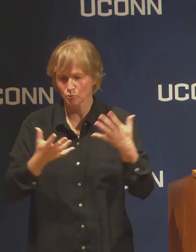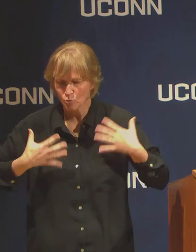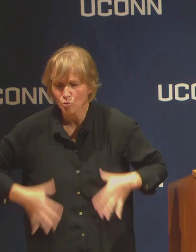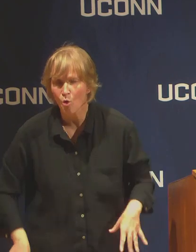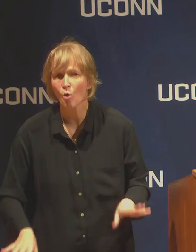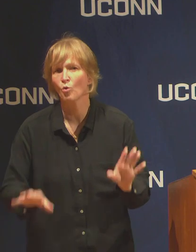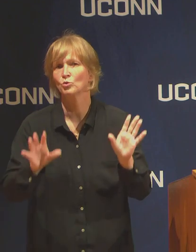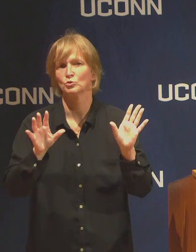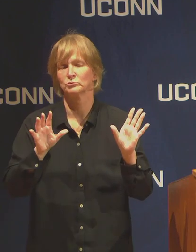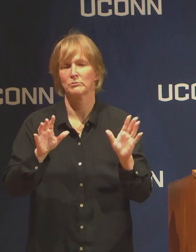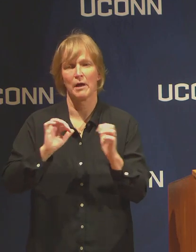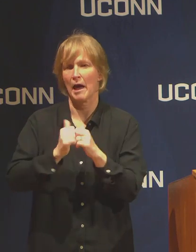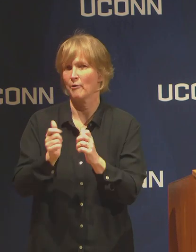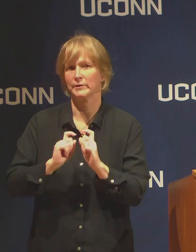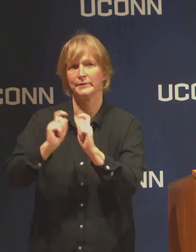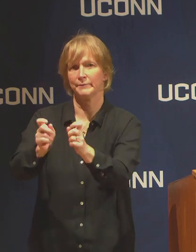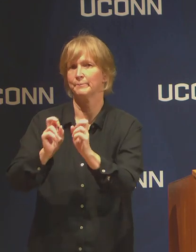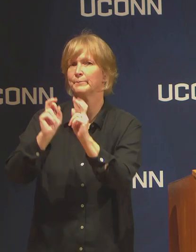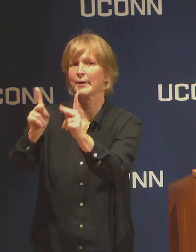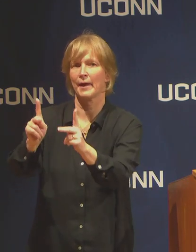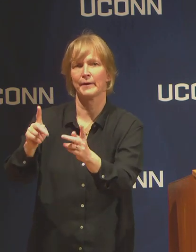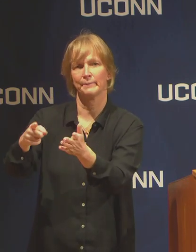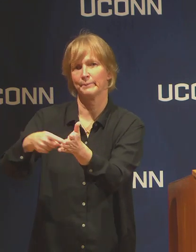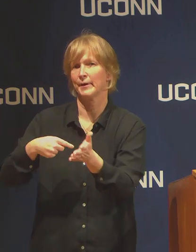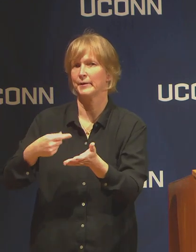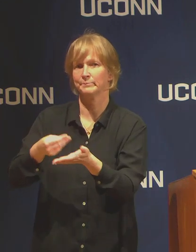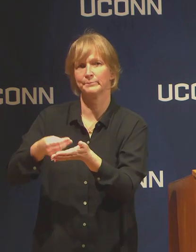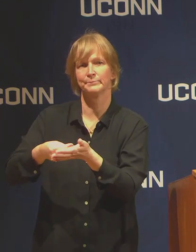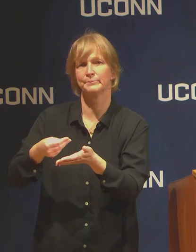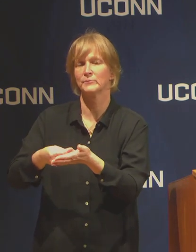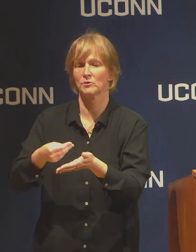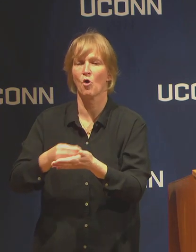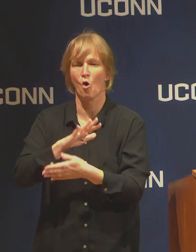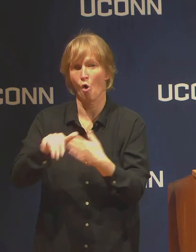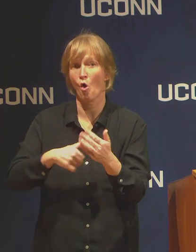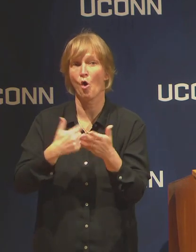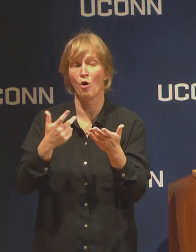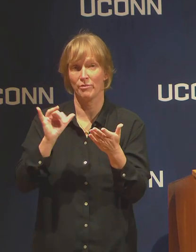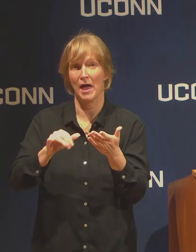and as those get resolved we'll be posting them to the website.